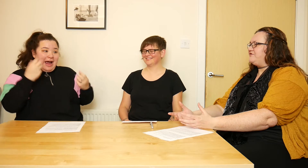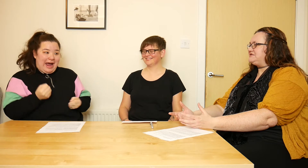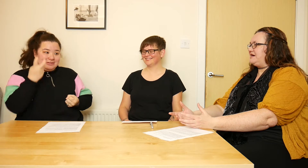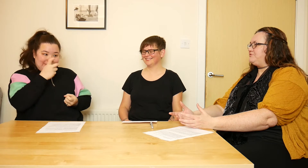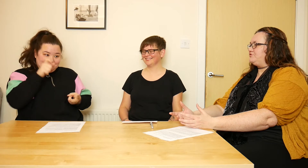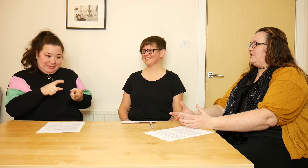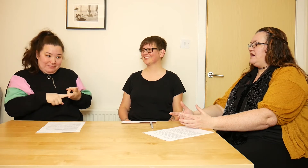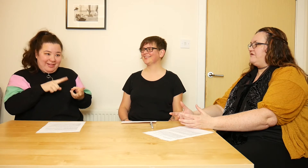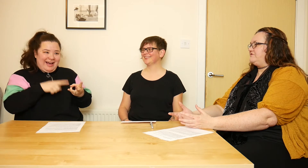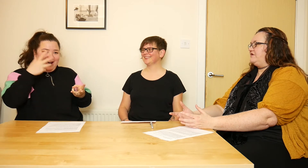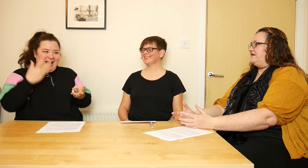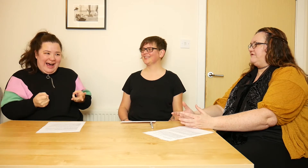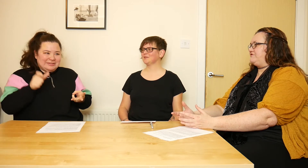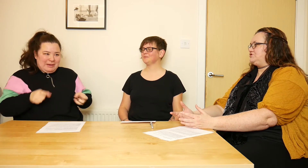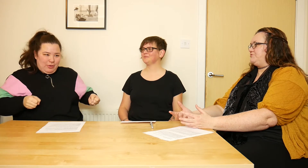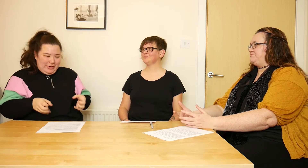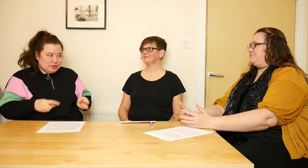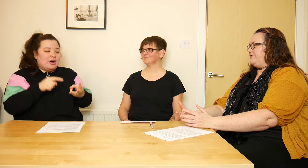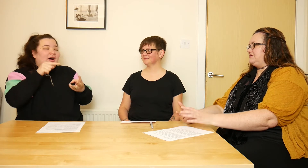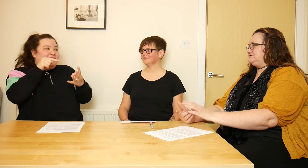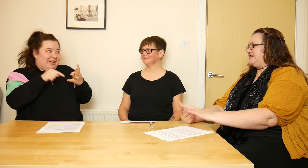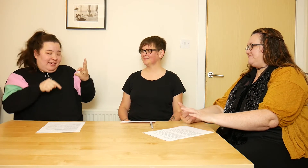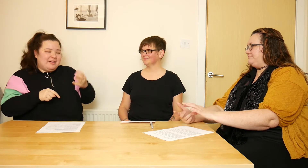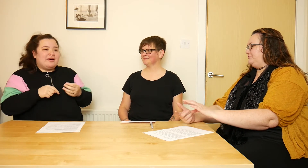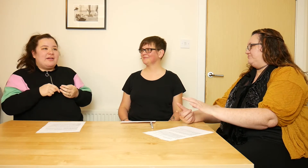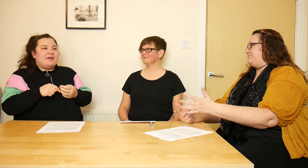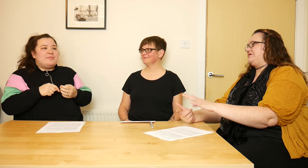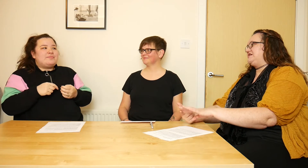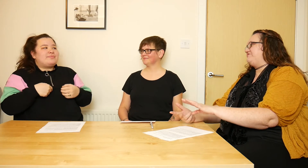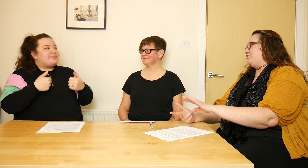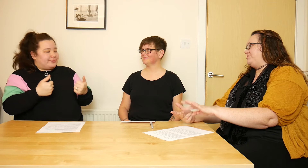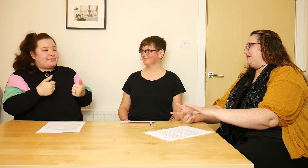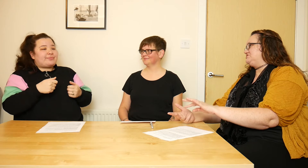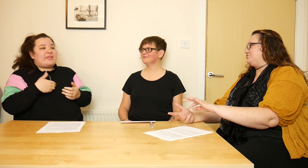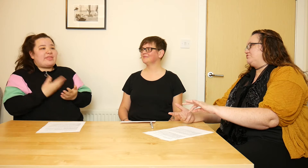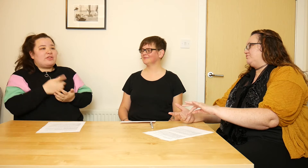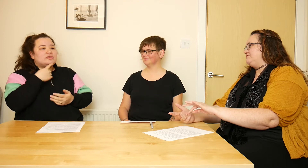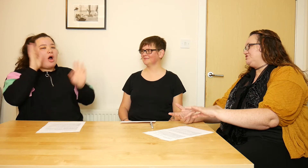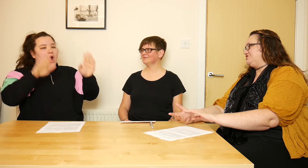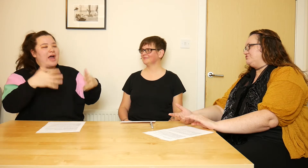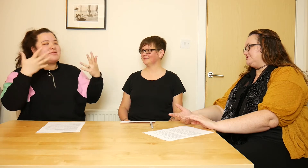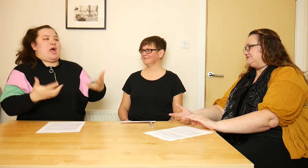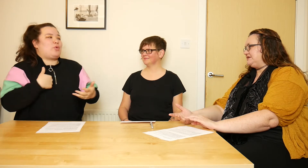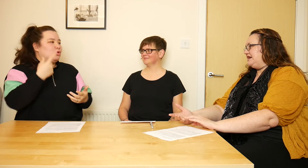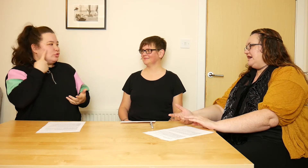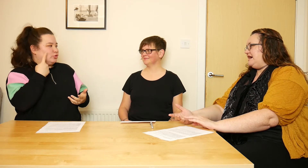For example, if you're talking about people that are deaf or blind or wheelchair users,